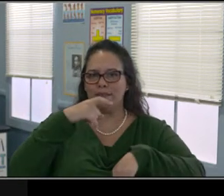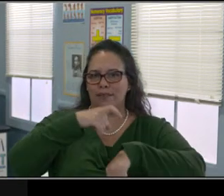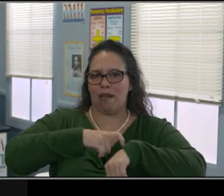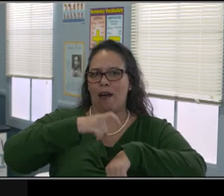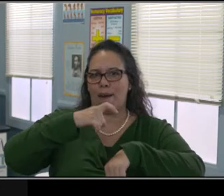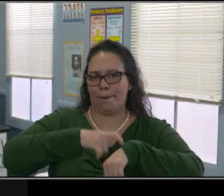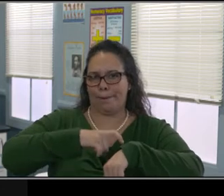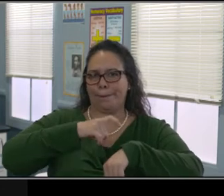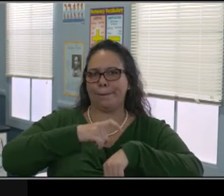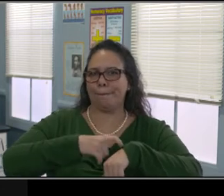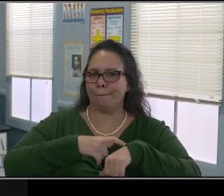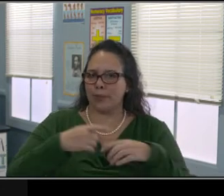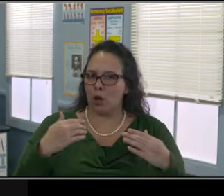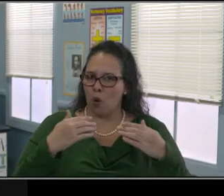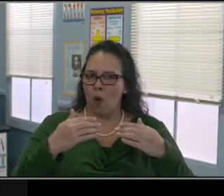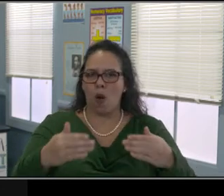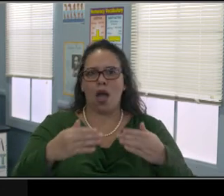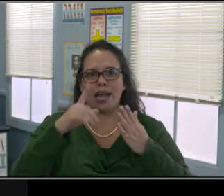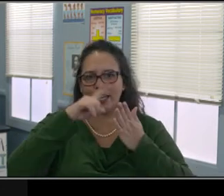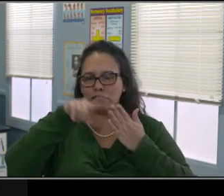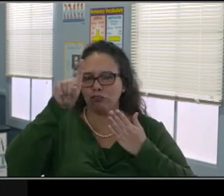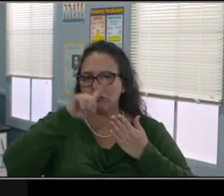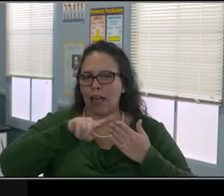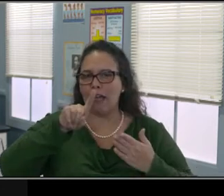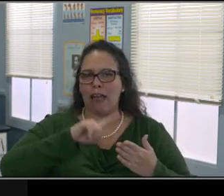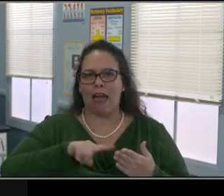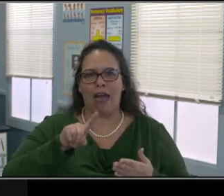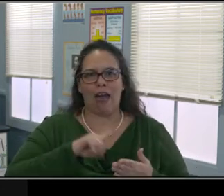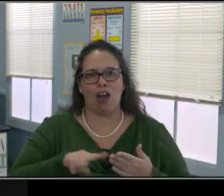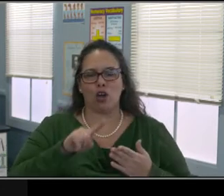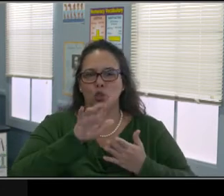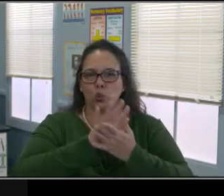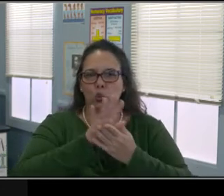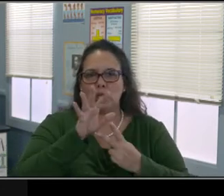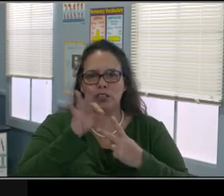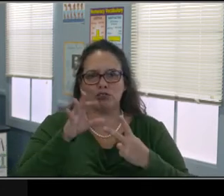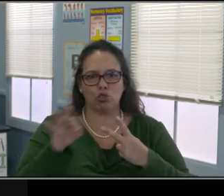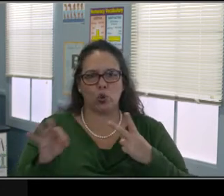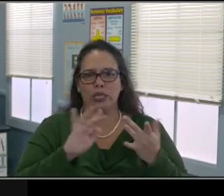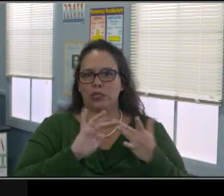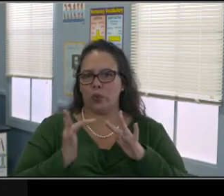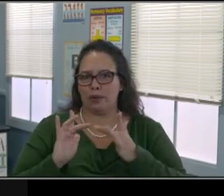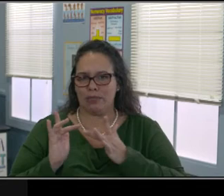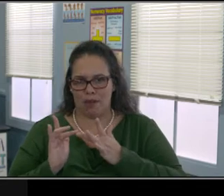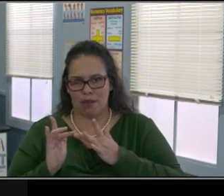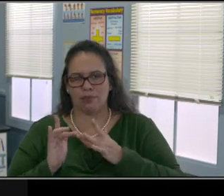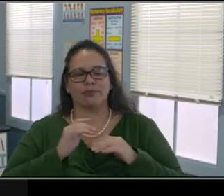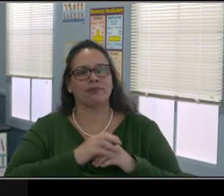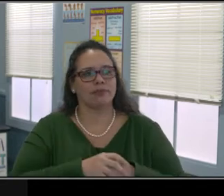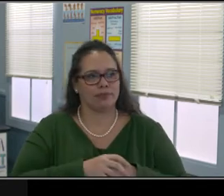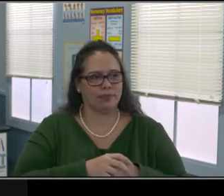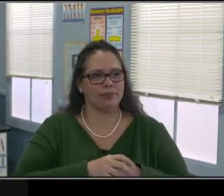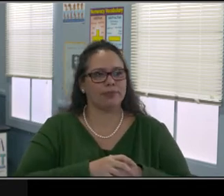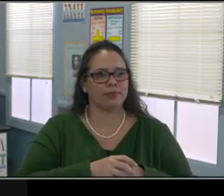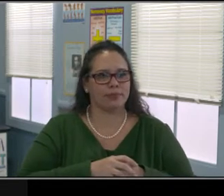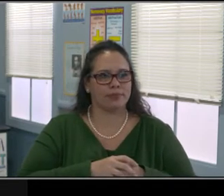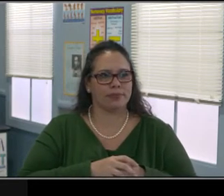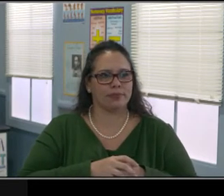but there's a lot of information. But just know that the District is really looking at ways to provide parents with information.